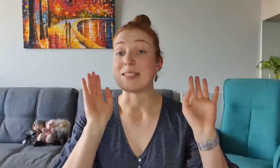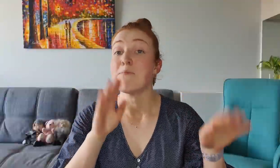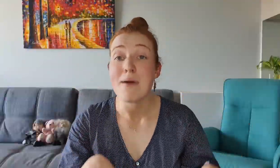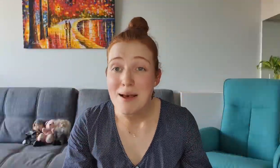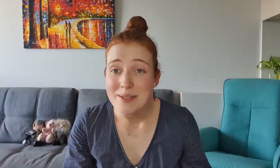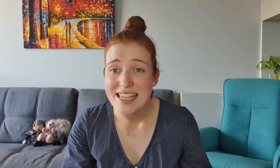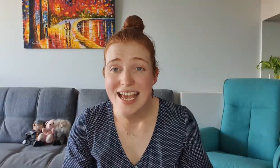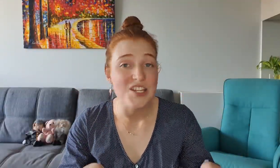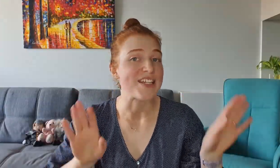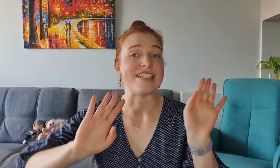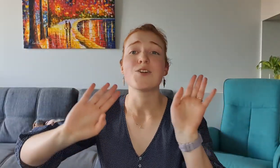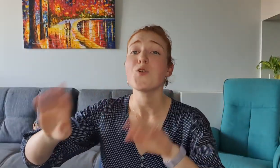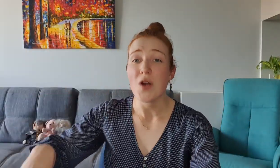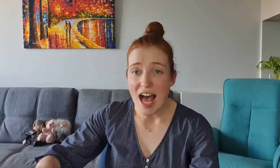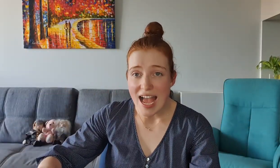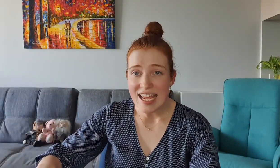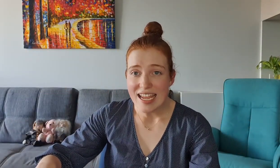His mom's there, she's crying